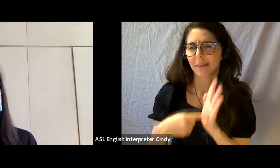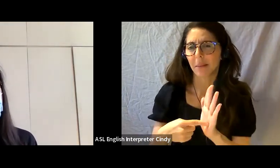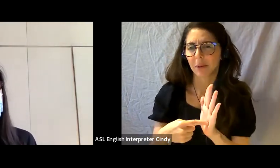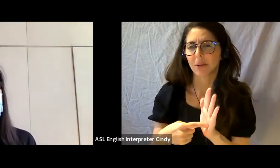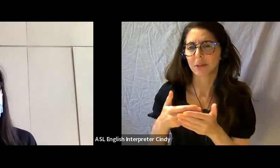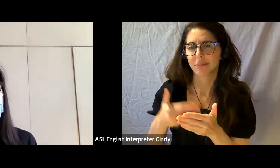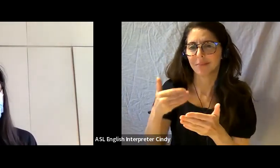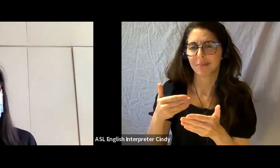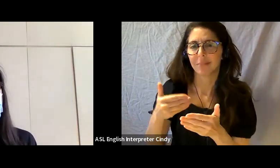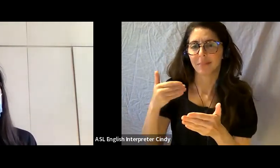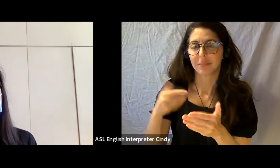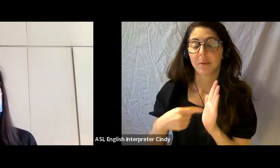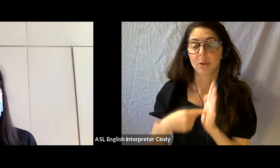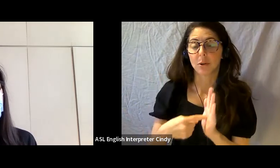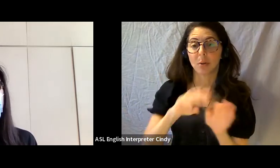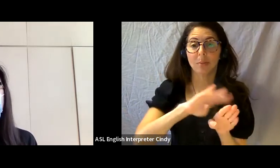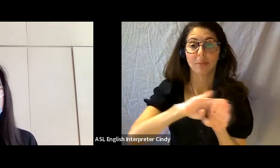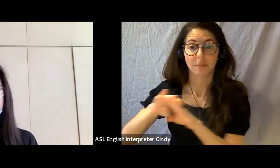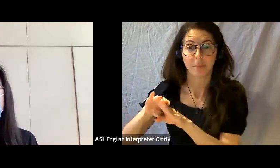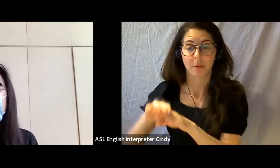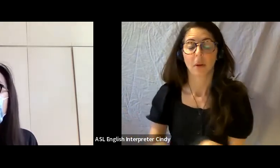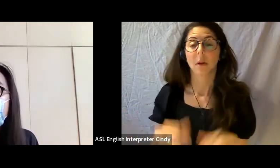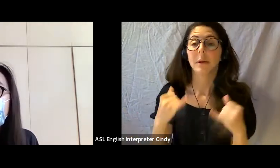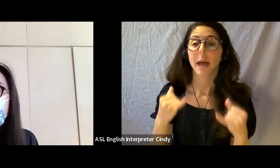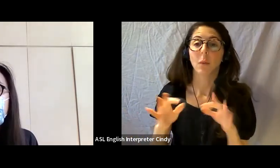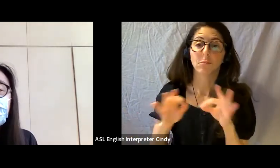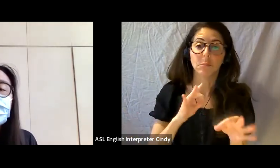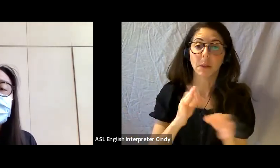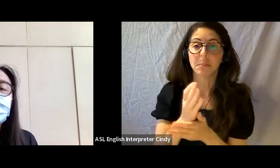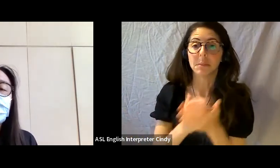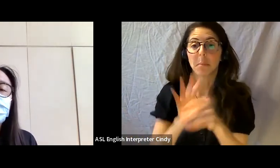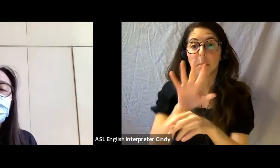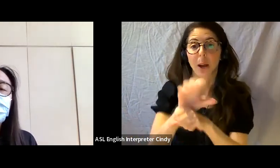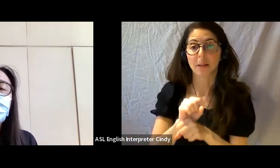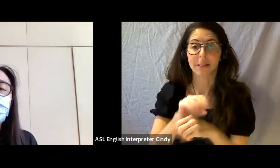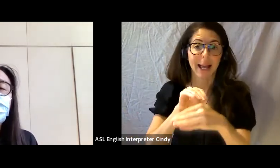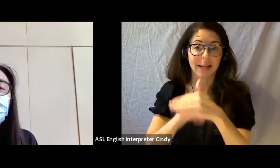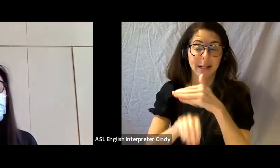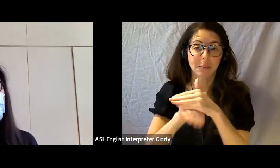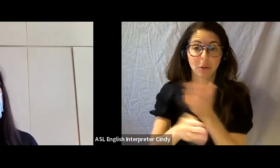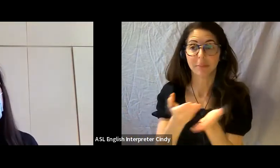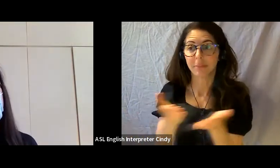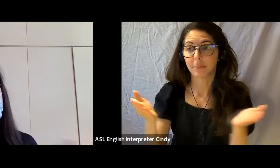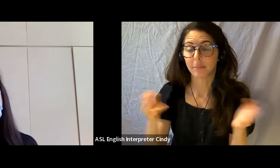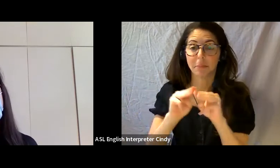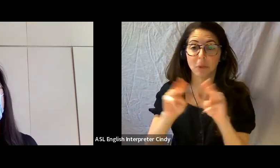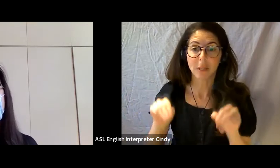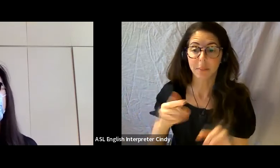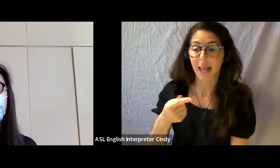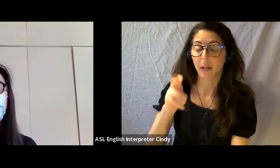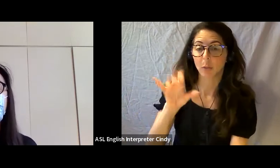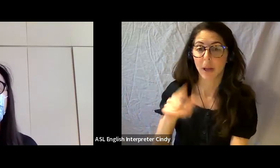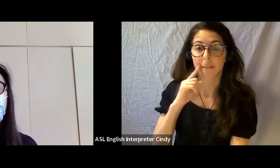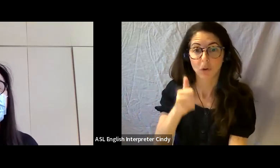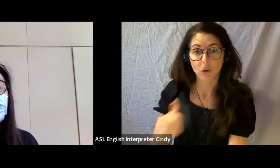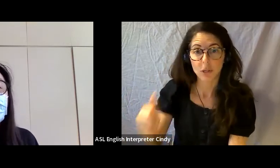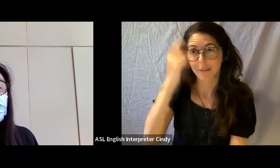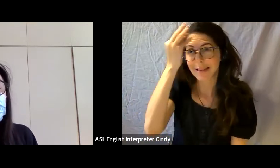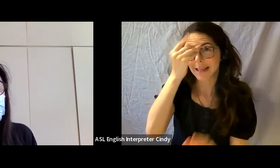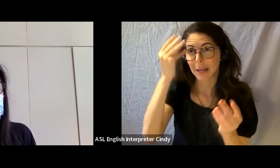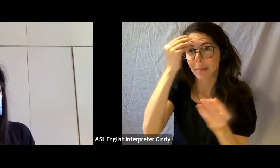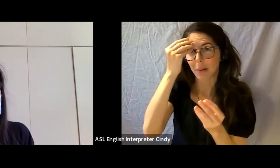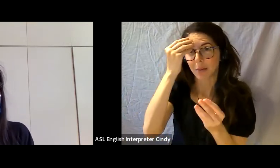And now I want to talk a bit about accessible practices in galleries and museums to consider when you’re creating your proposal